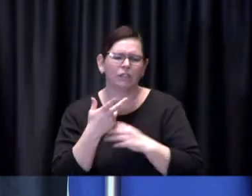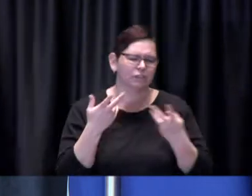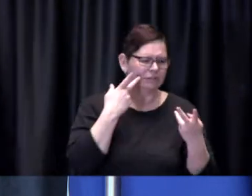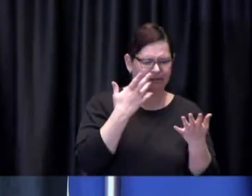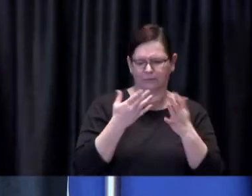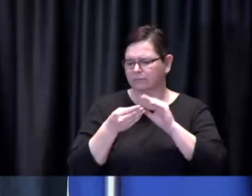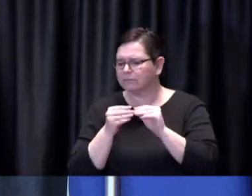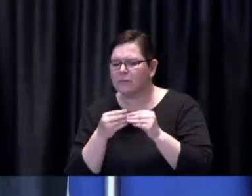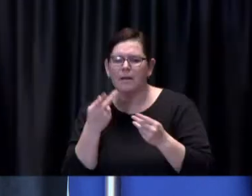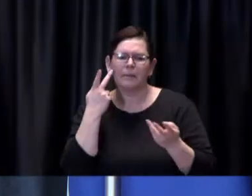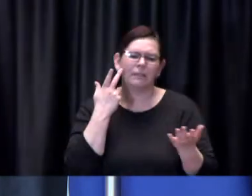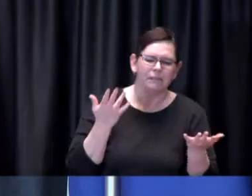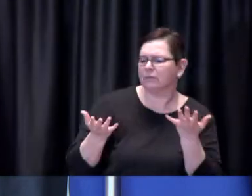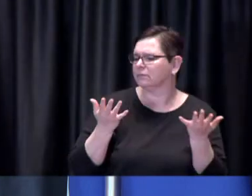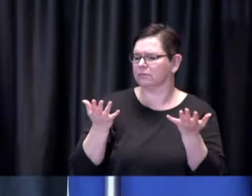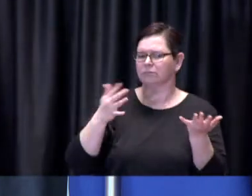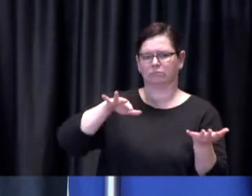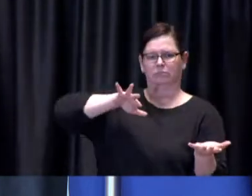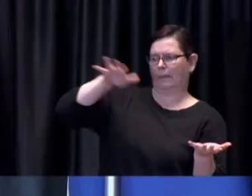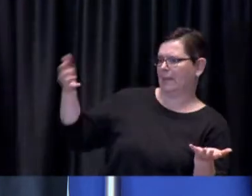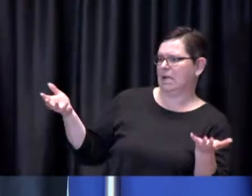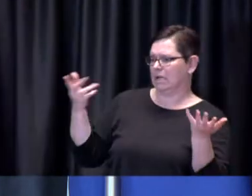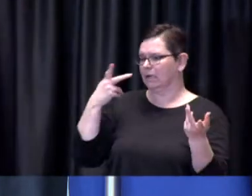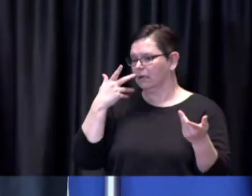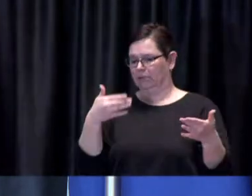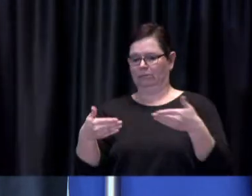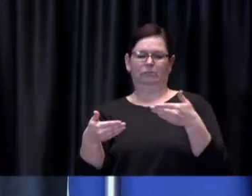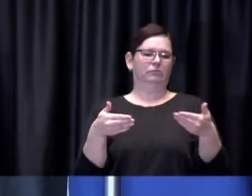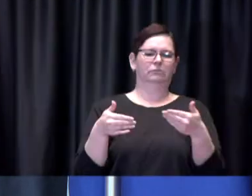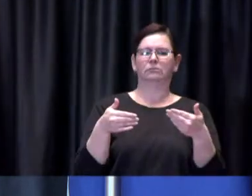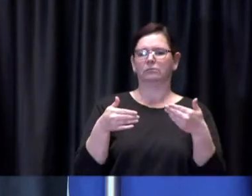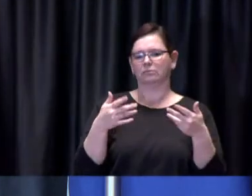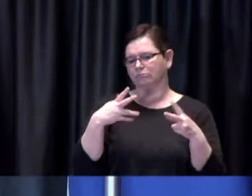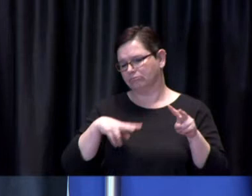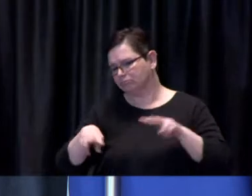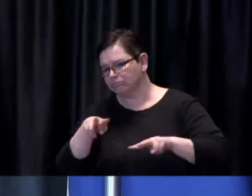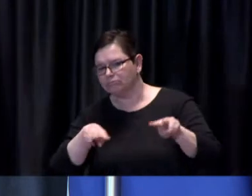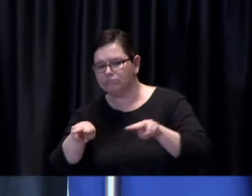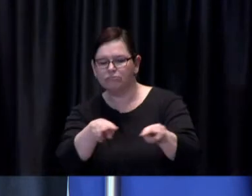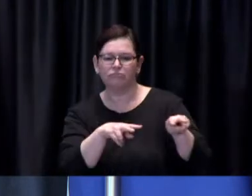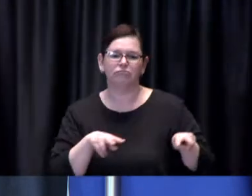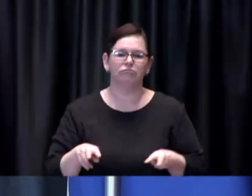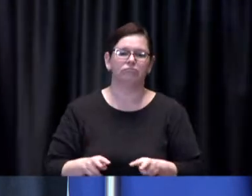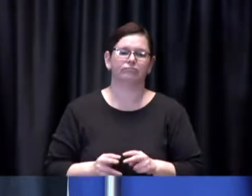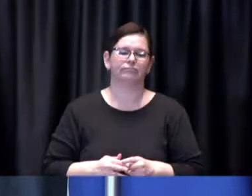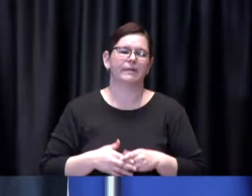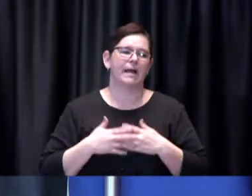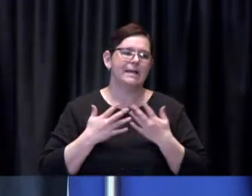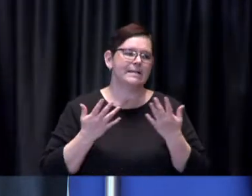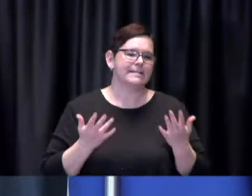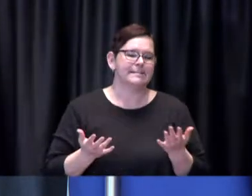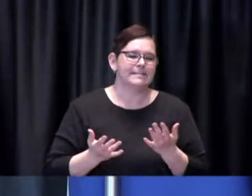with what we're seeing so this is no different uh whether we're you know with any aspect of